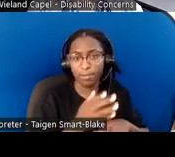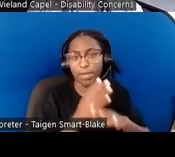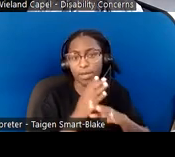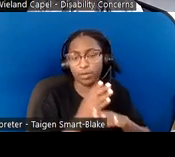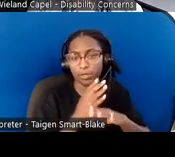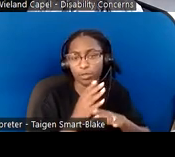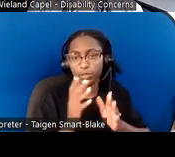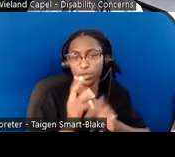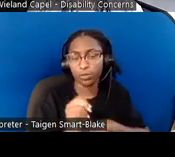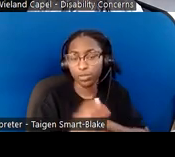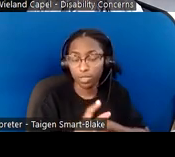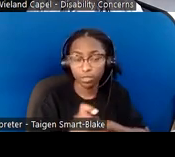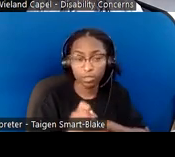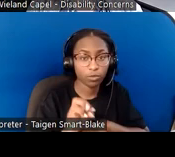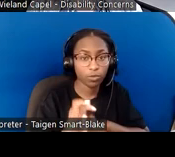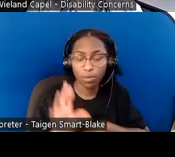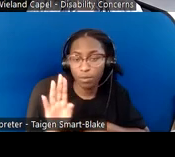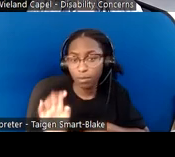Painful, whatever they are,